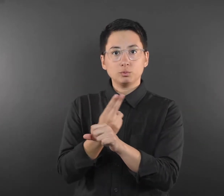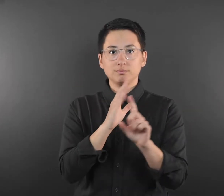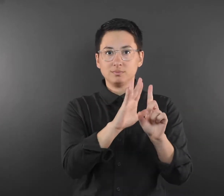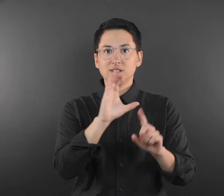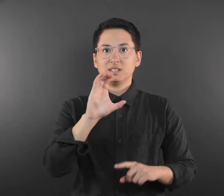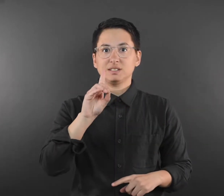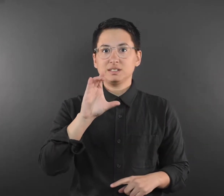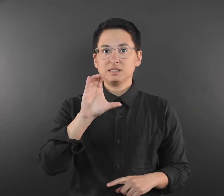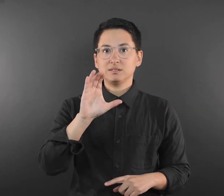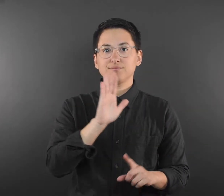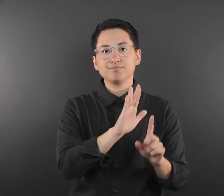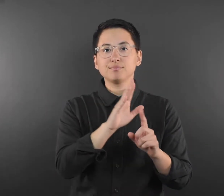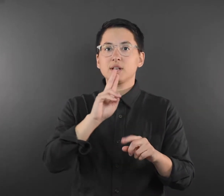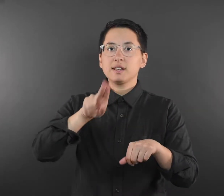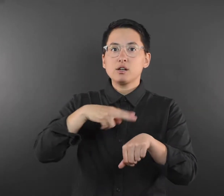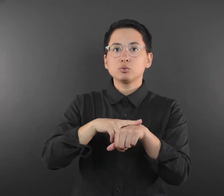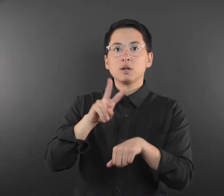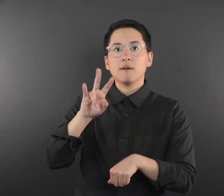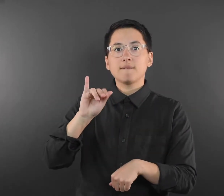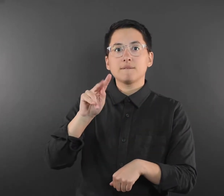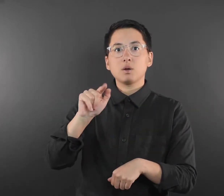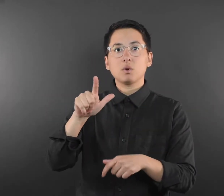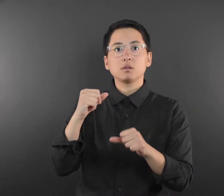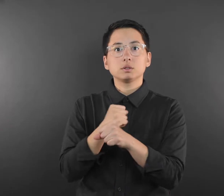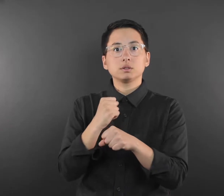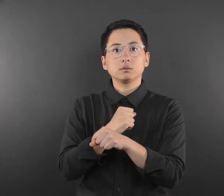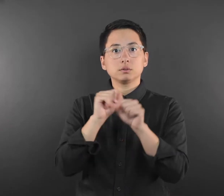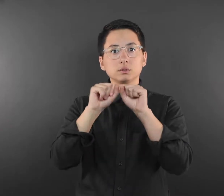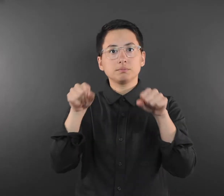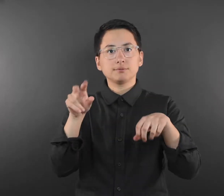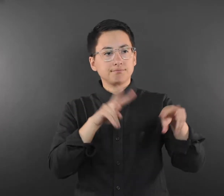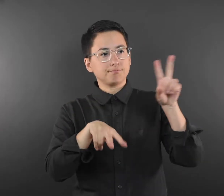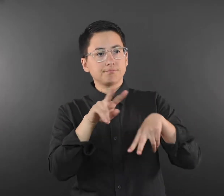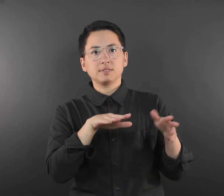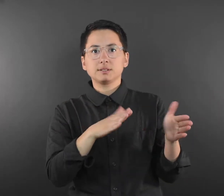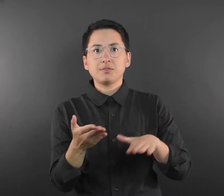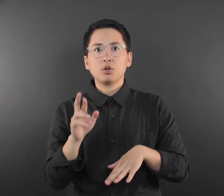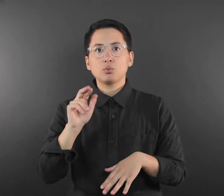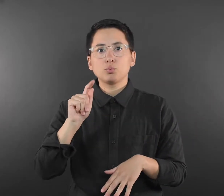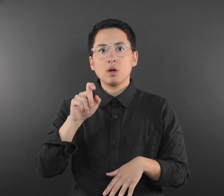use CDC’s National Vital Statistics System to look at death rates in the United States and